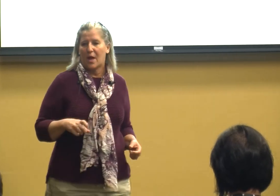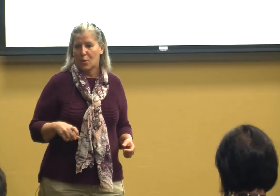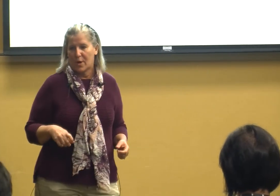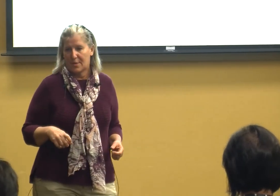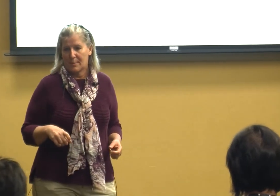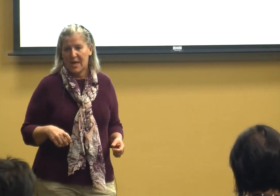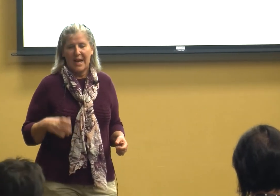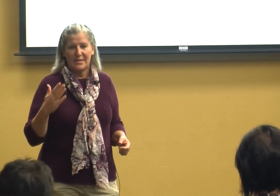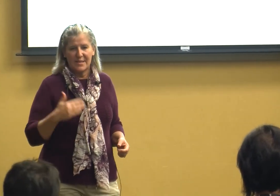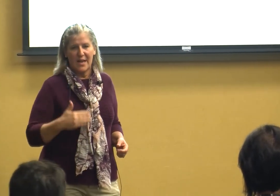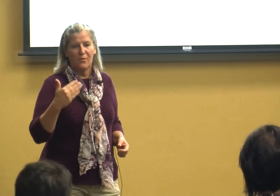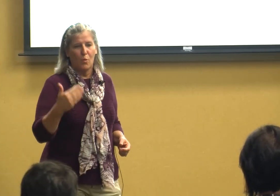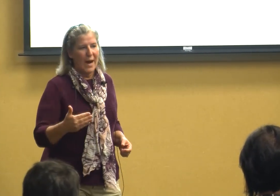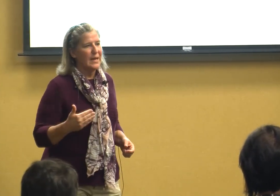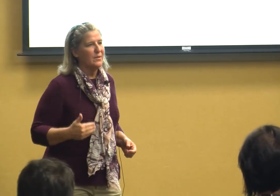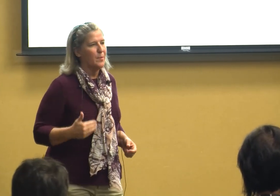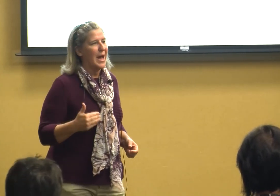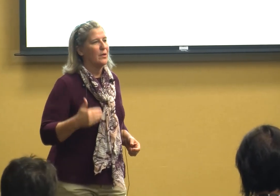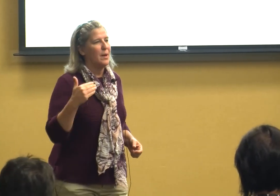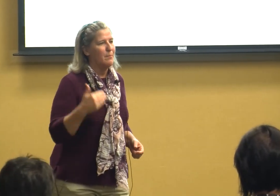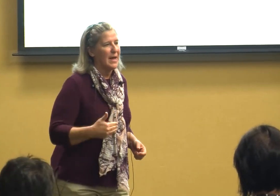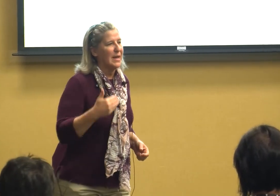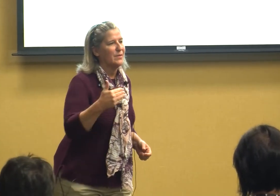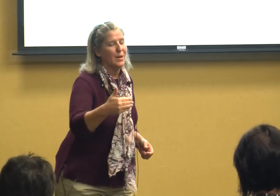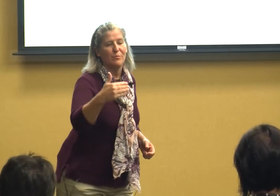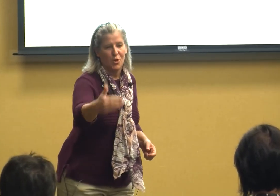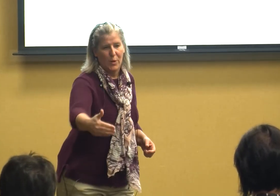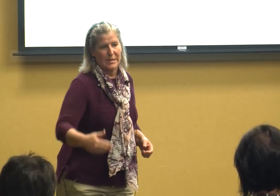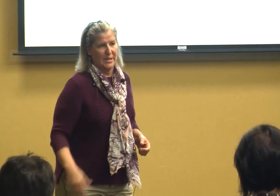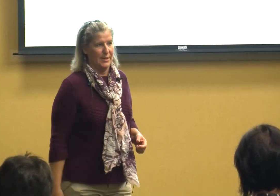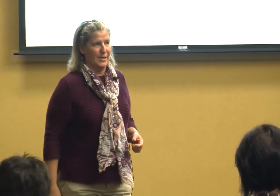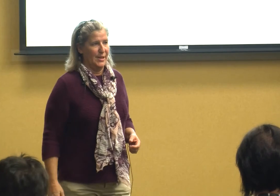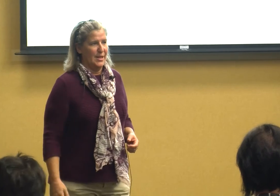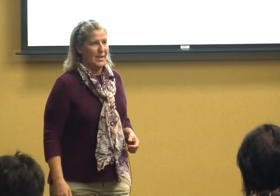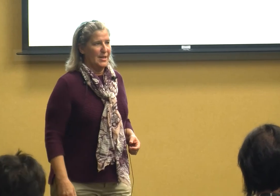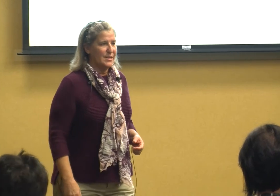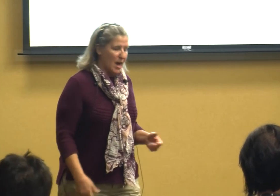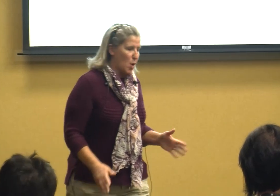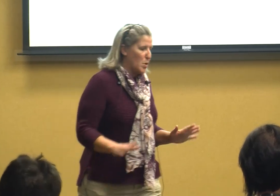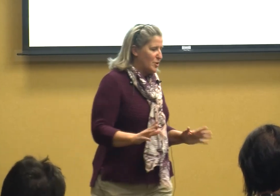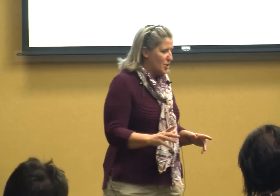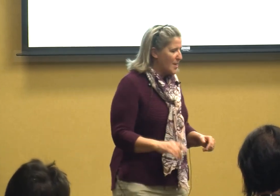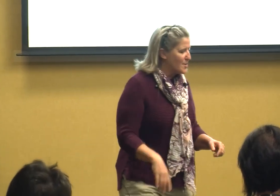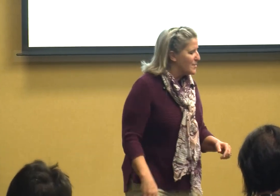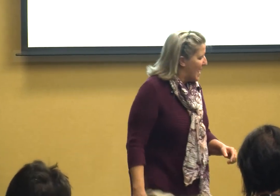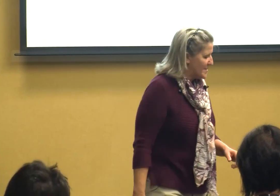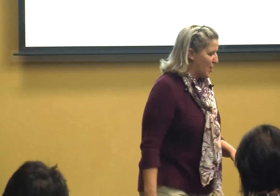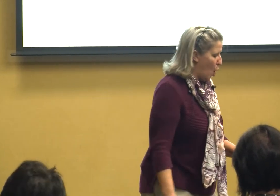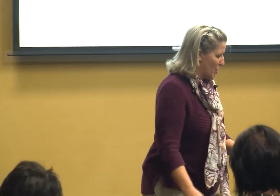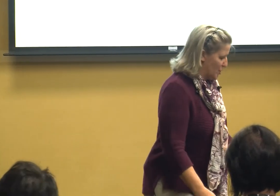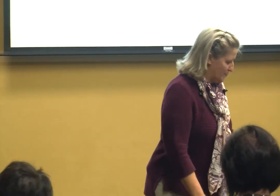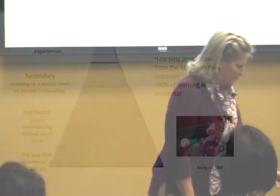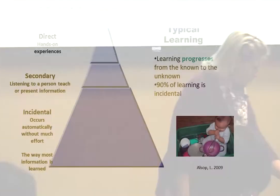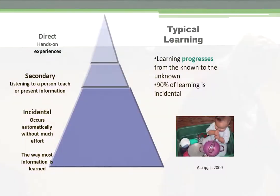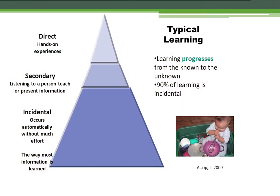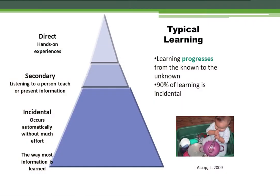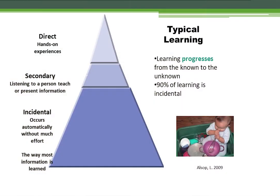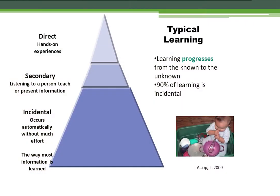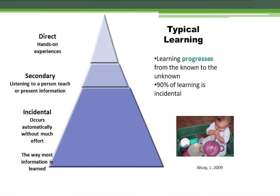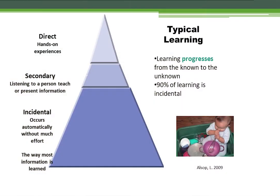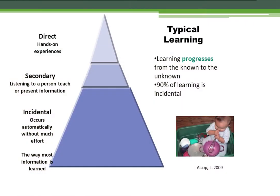other with them instead of waiting them out and making them do it so just as a caution now I want